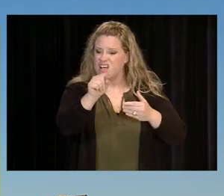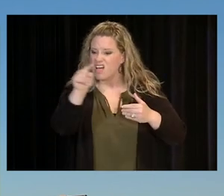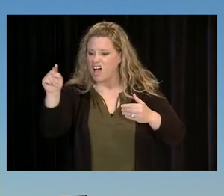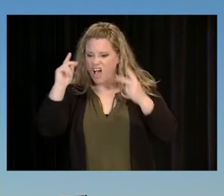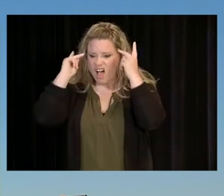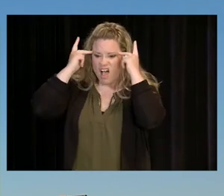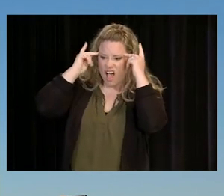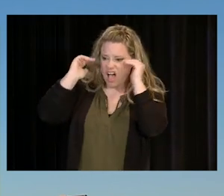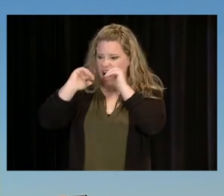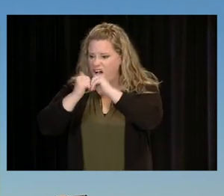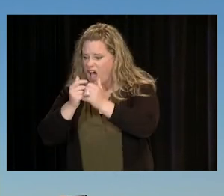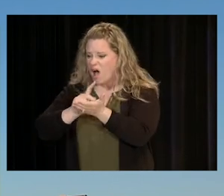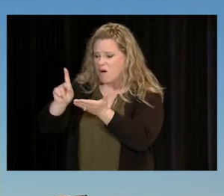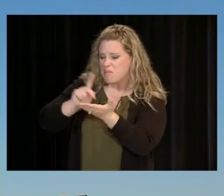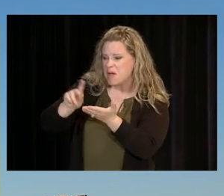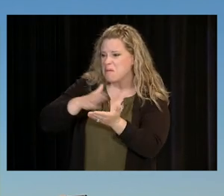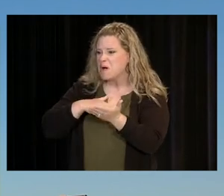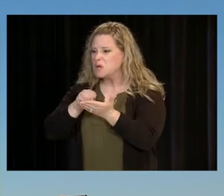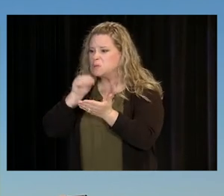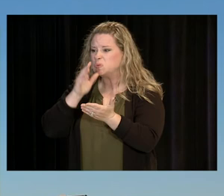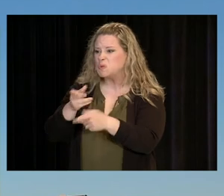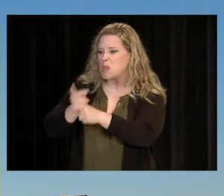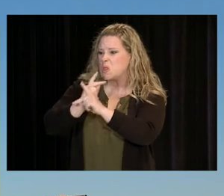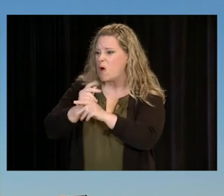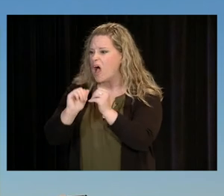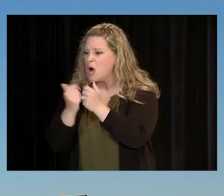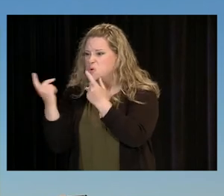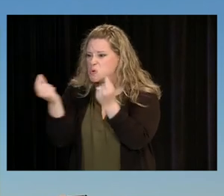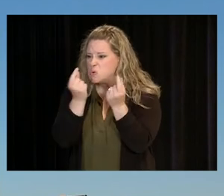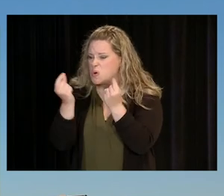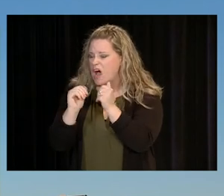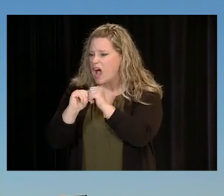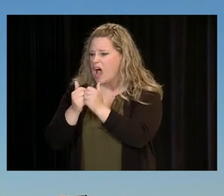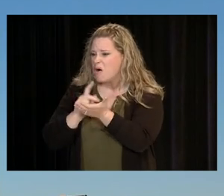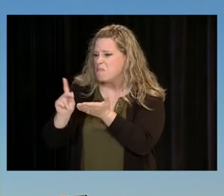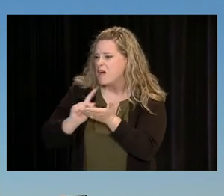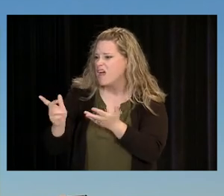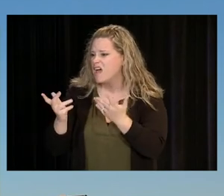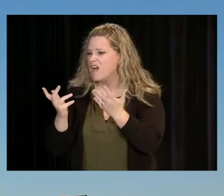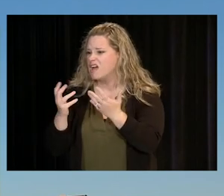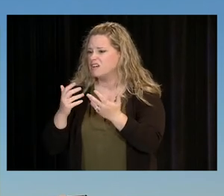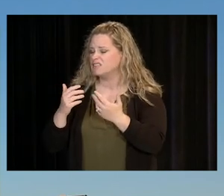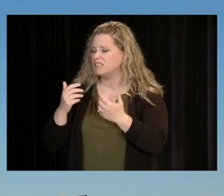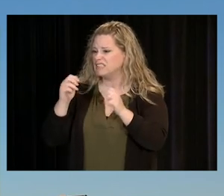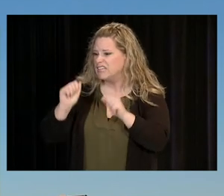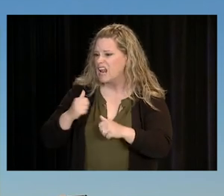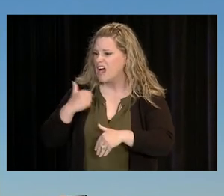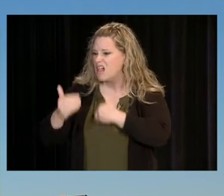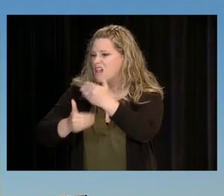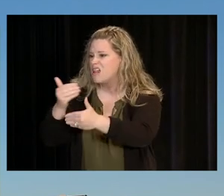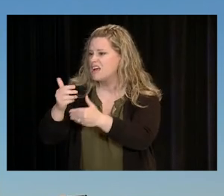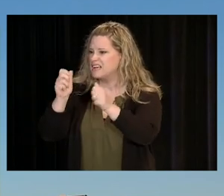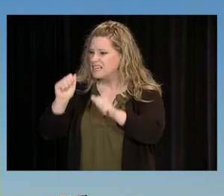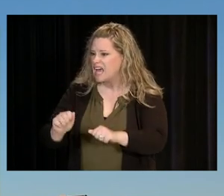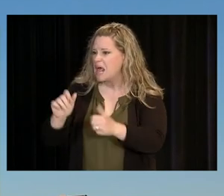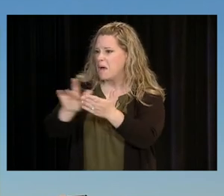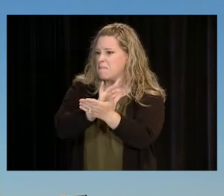OUT ABOUT HOW THEY ARE GOING TO REPAY THEIR STUDENT LOANS AND WONDERING WHETHER OR NOT THEY GOT THEIR MONEY'S WORTH AND HOW OLD THEY WILL BE BEFORE THEY PAY OFF THOSE LOANS,